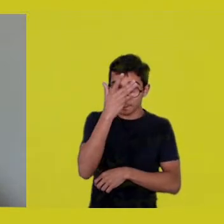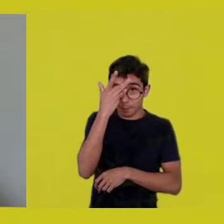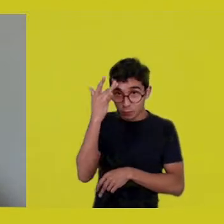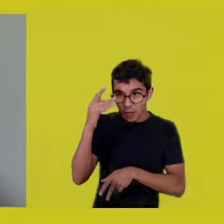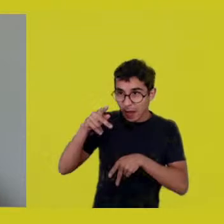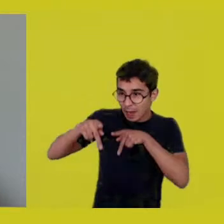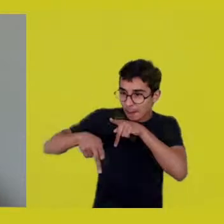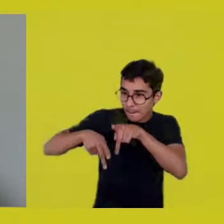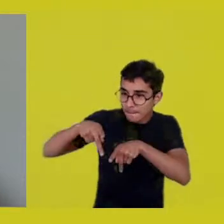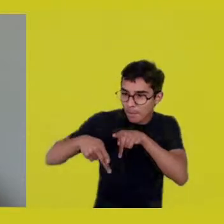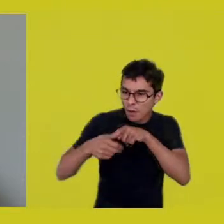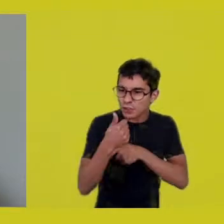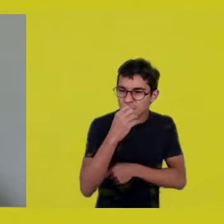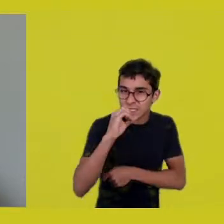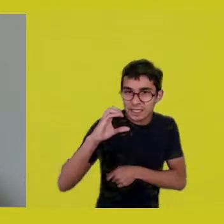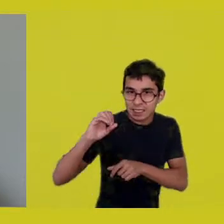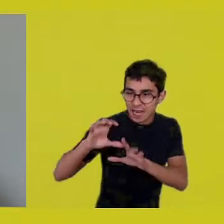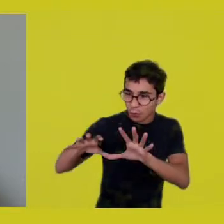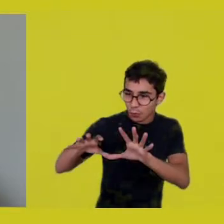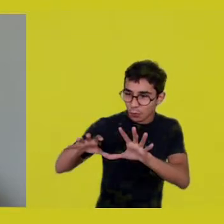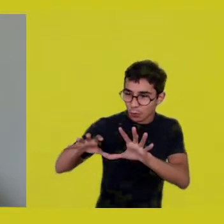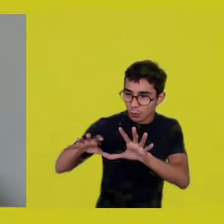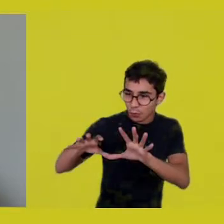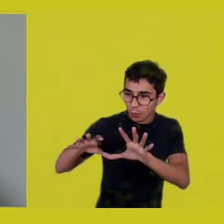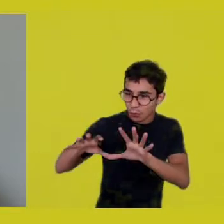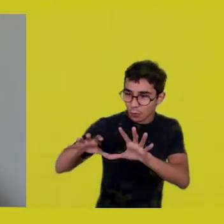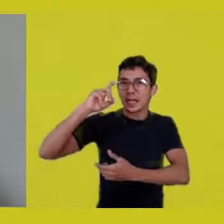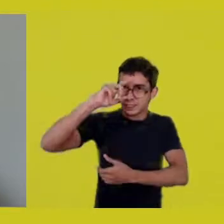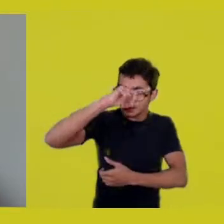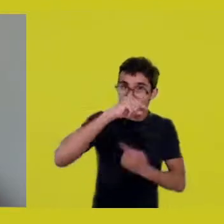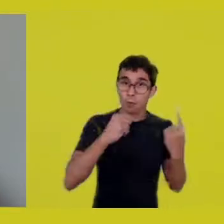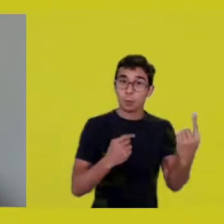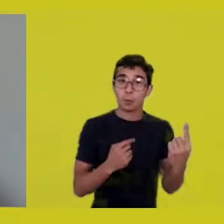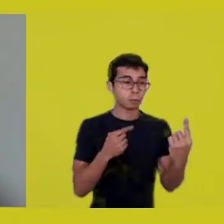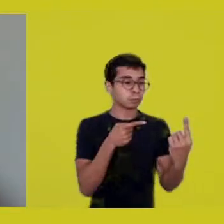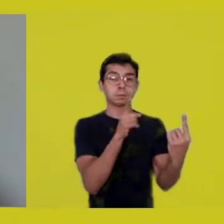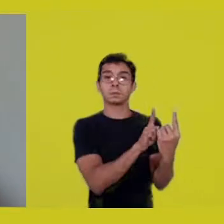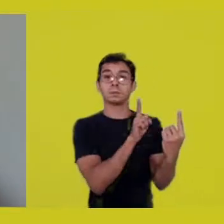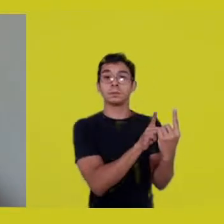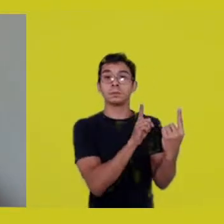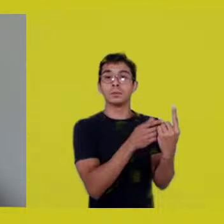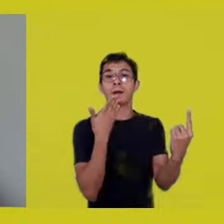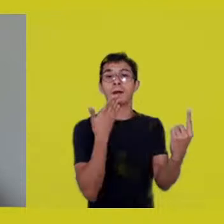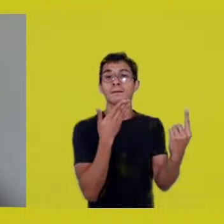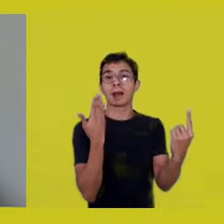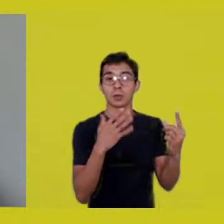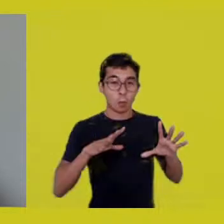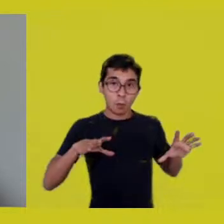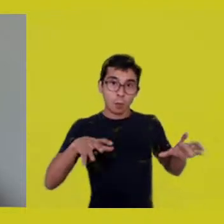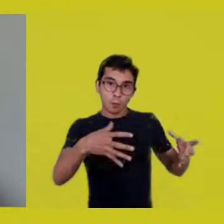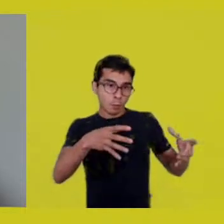It’s much more complex than dealing with one person, and we seem to come from a modern society